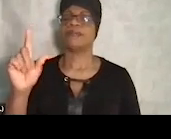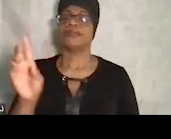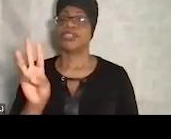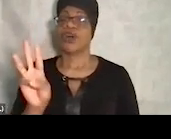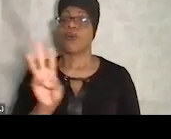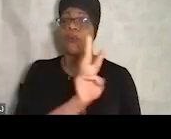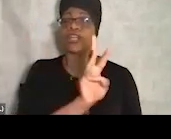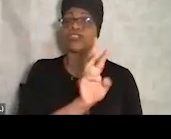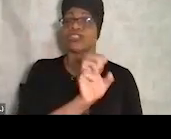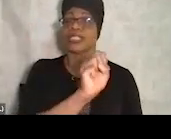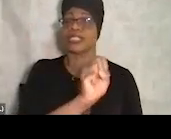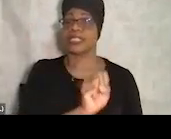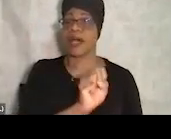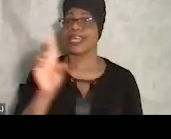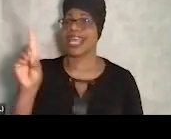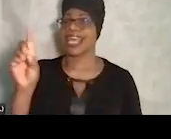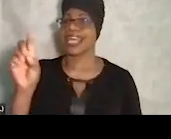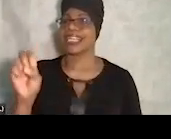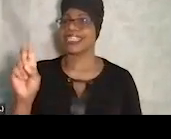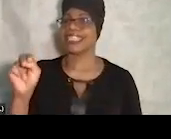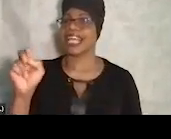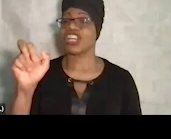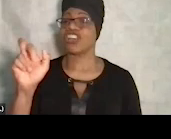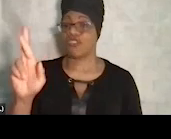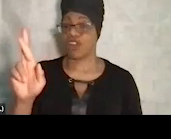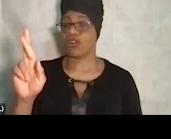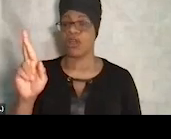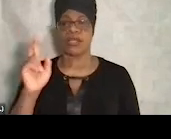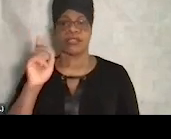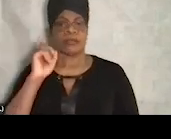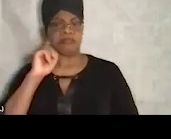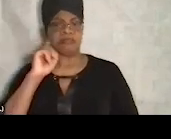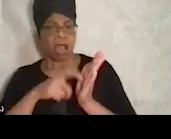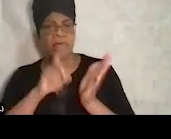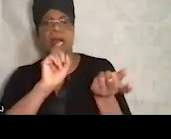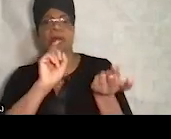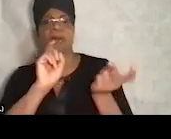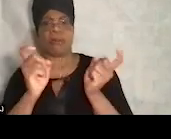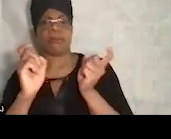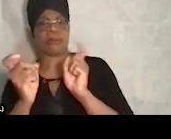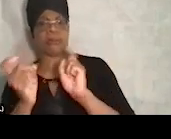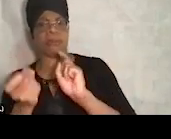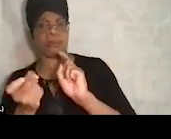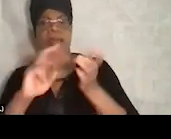There's sort of these stages of change as I see it in terms of accepting the reality